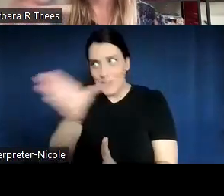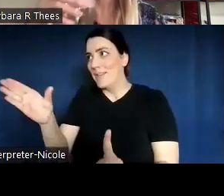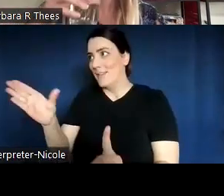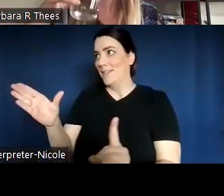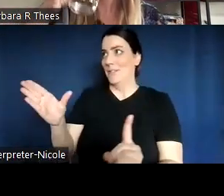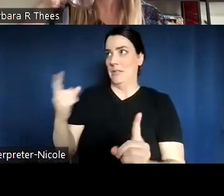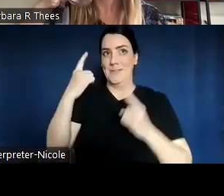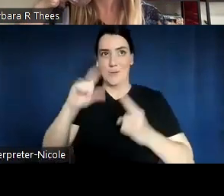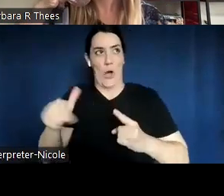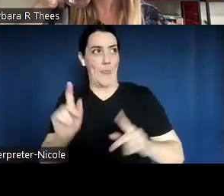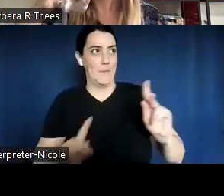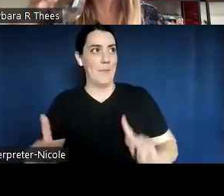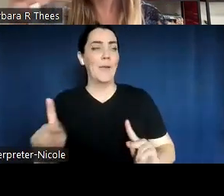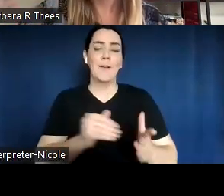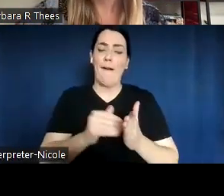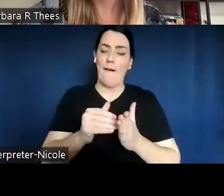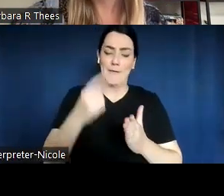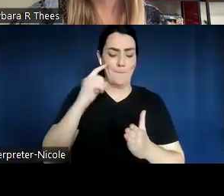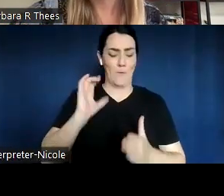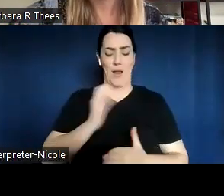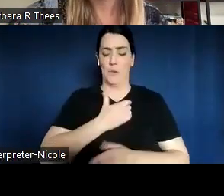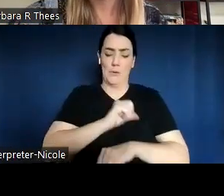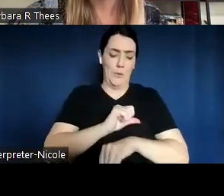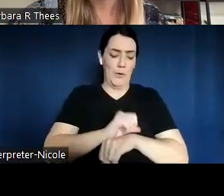doing and the things that have to happen on our campus.